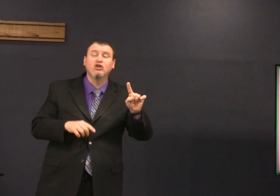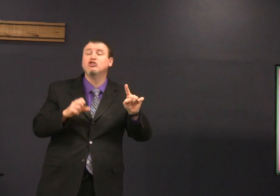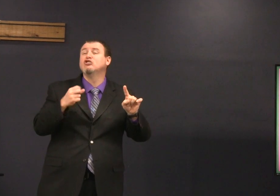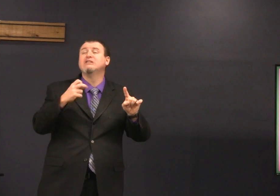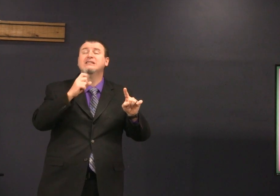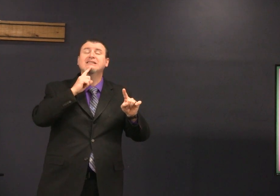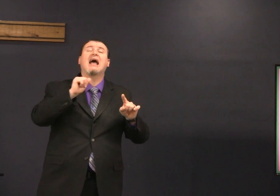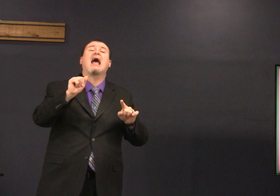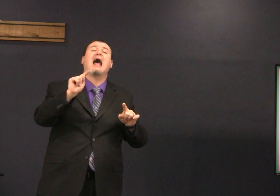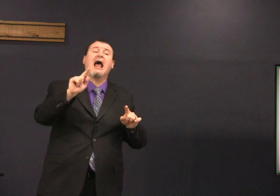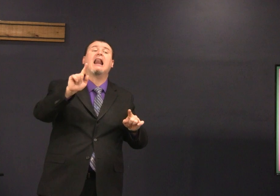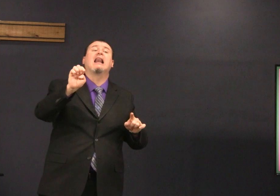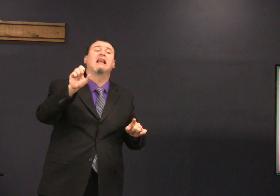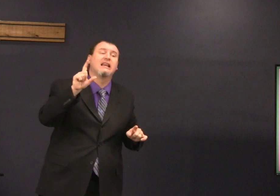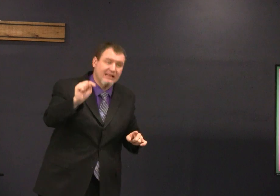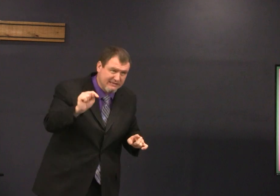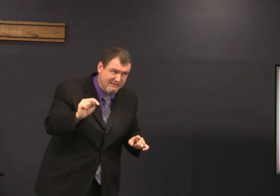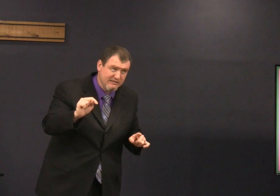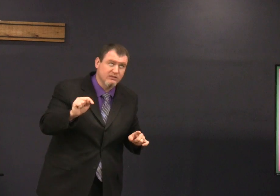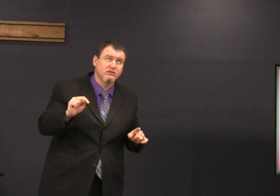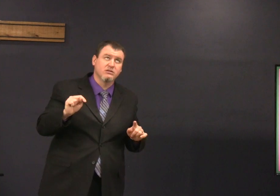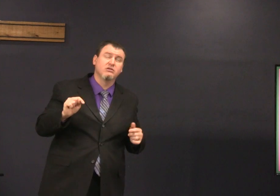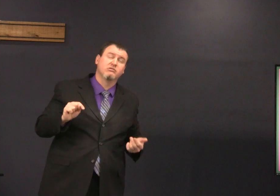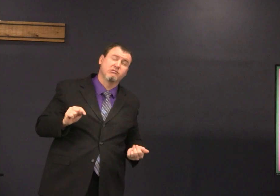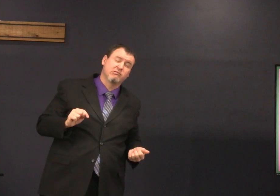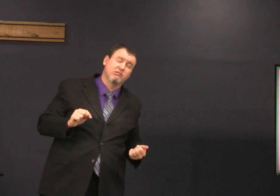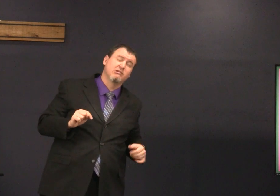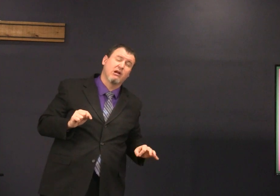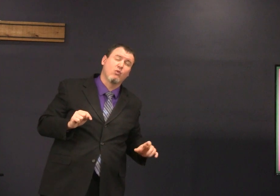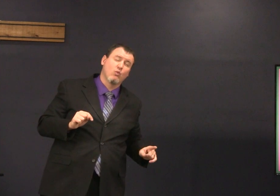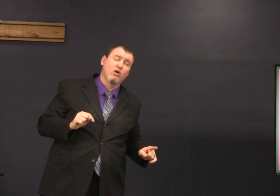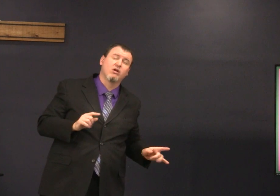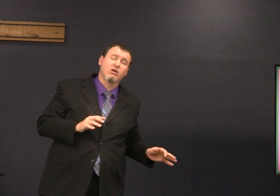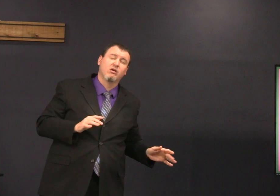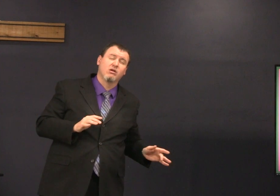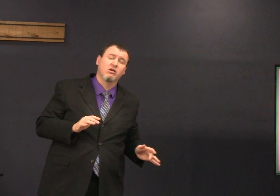13 plus 91 she would be at least